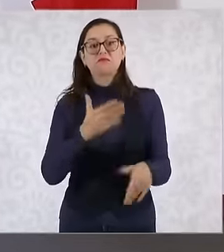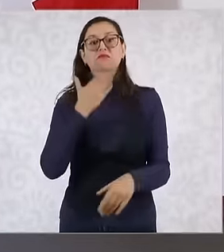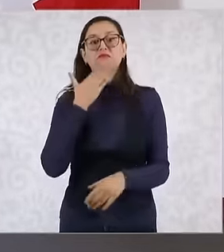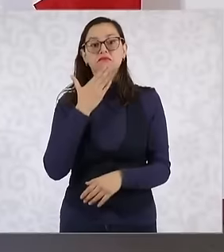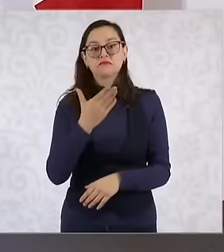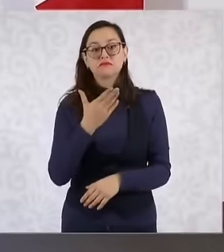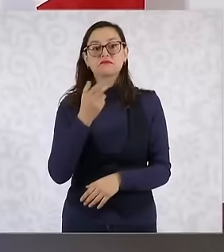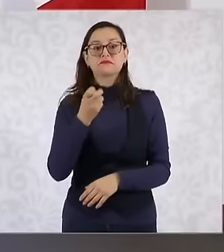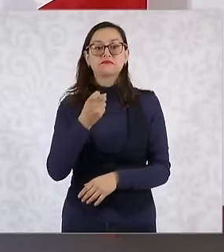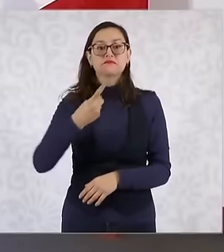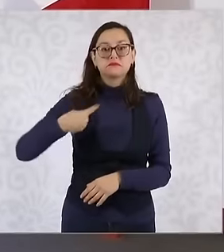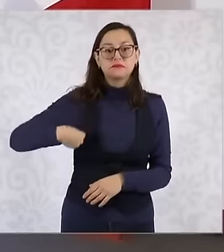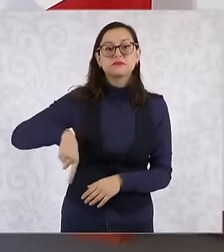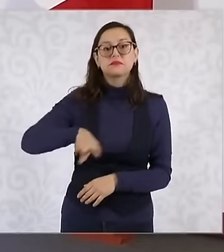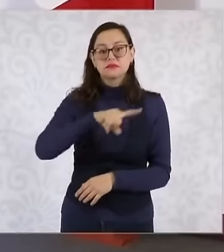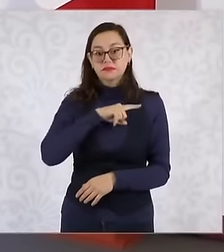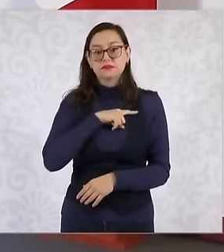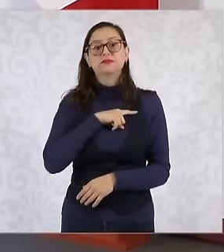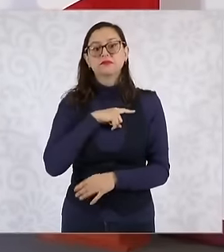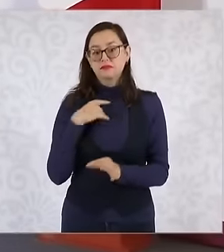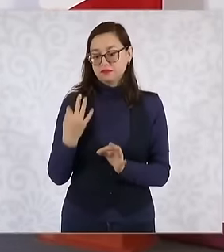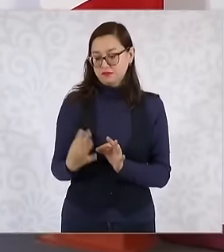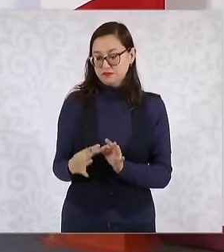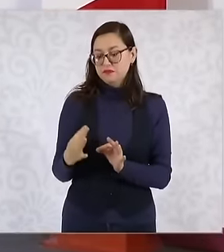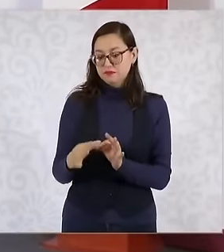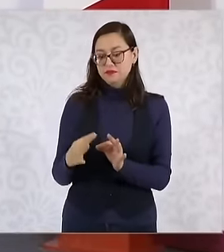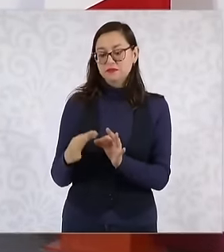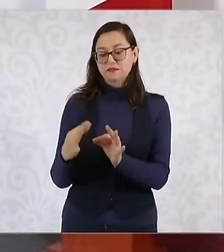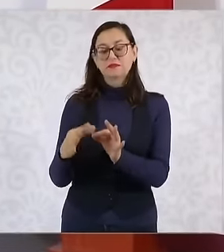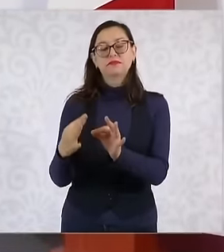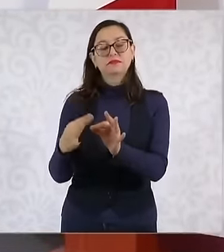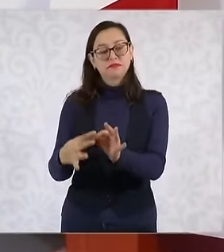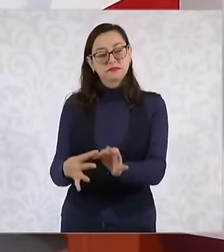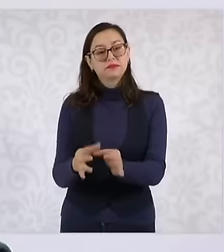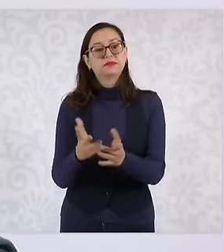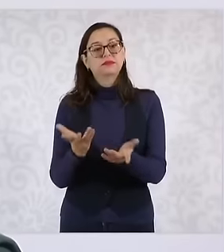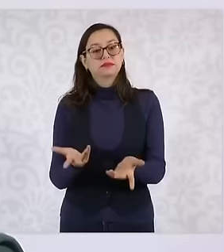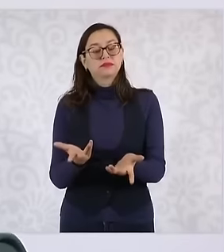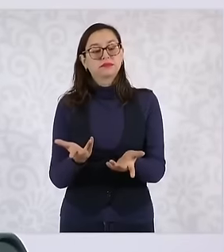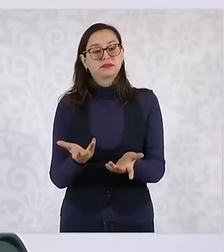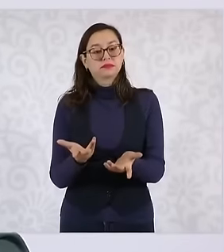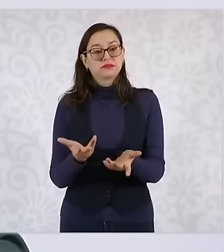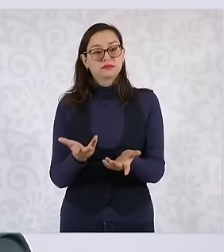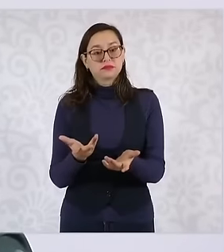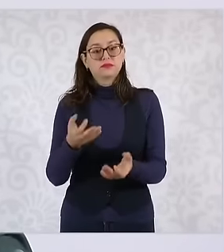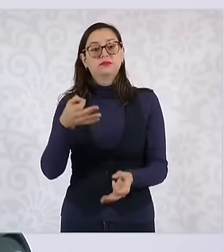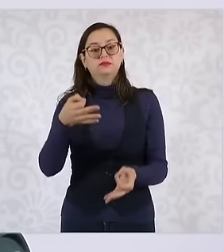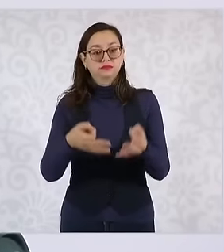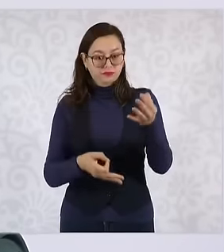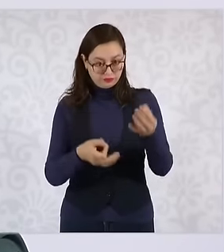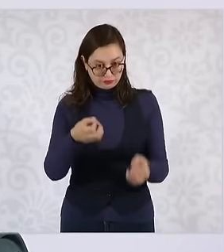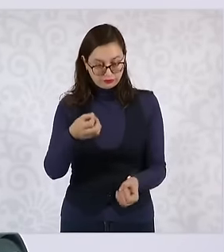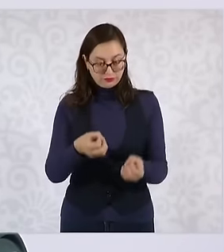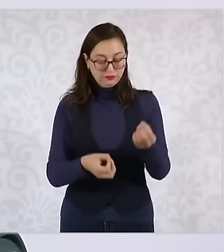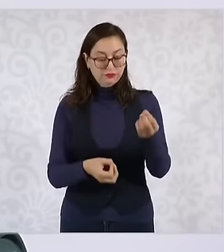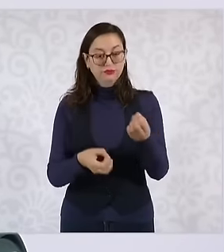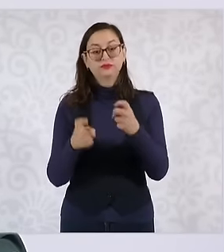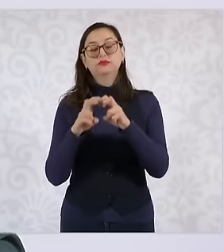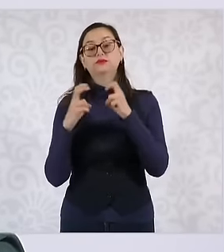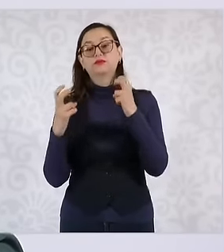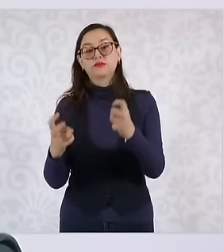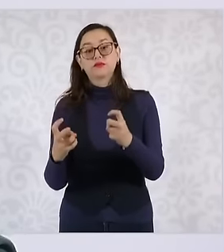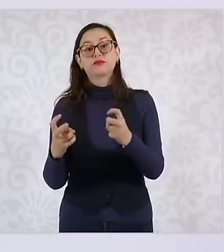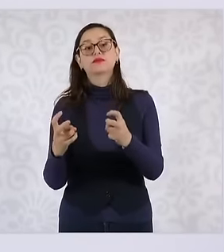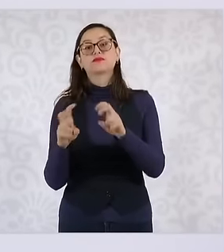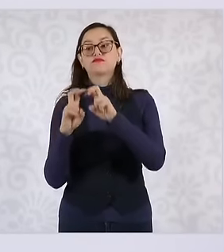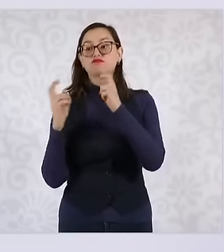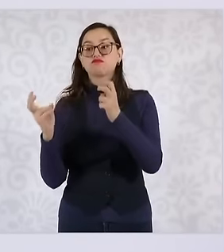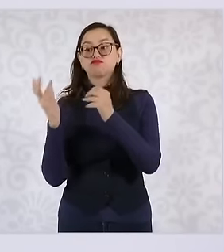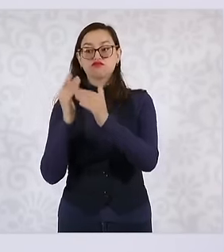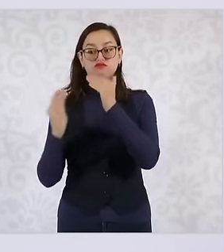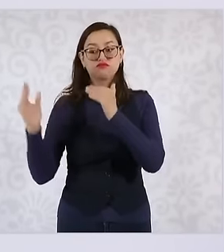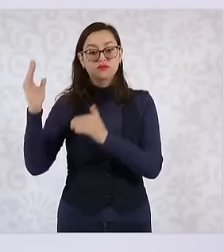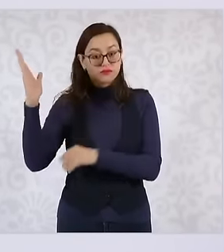executive to do what is done well and that the best judges and ministers